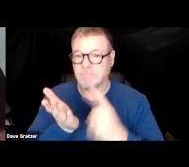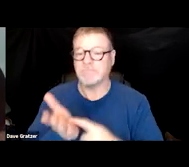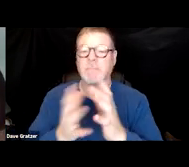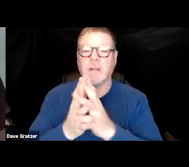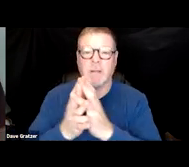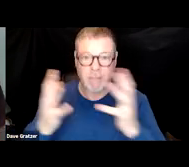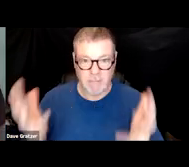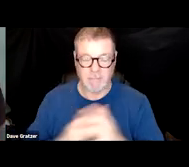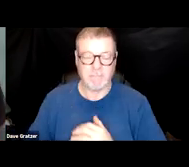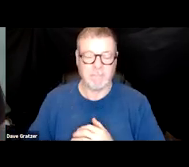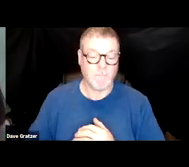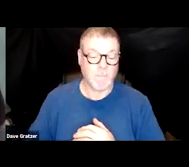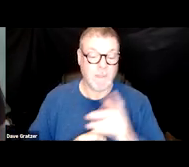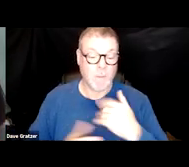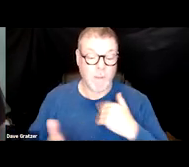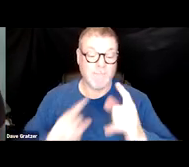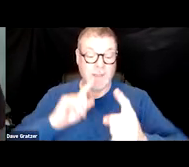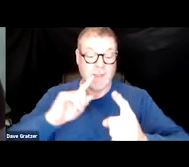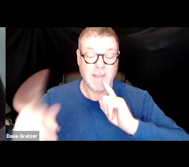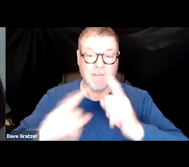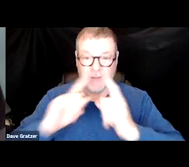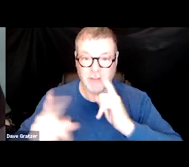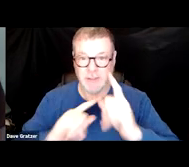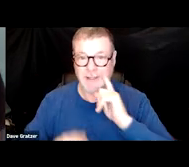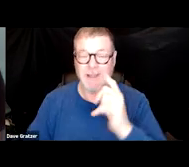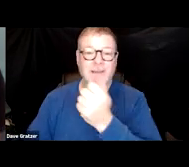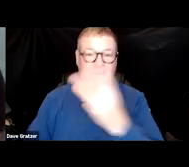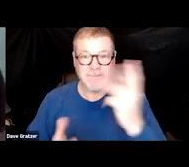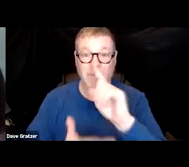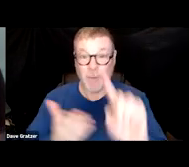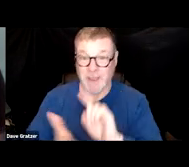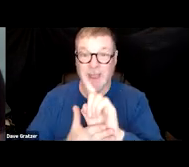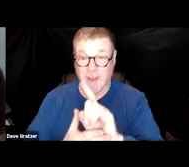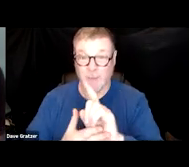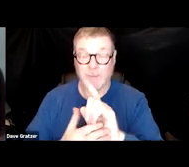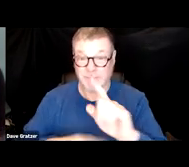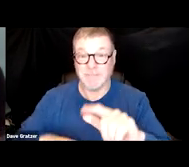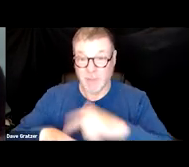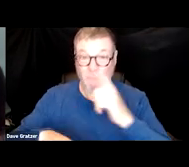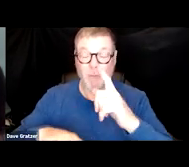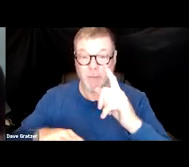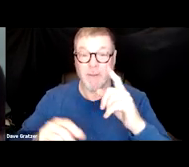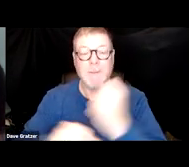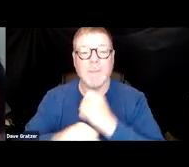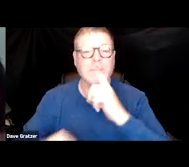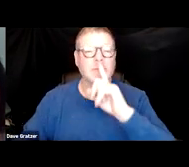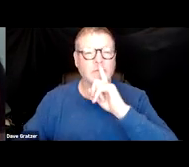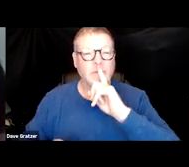We would have conversations that were a few hours long. Just making sure that I,